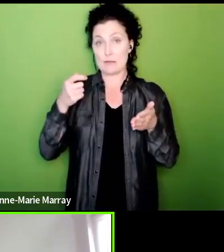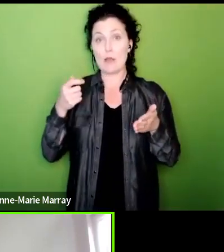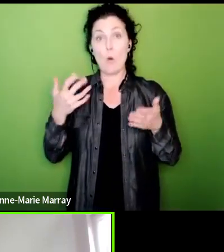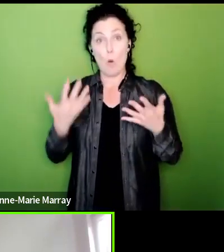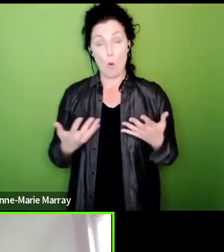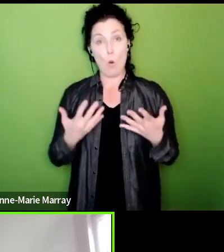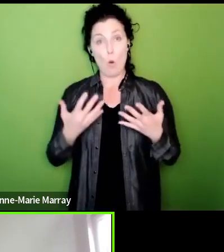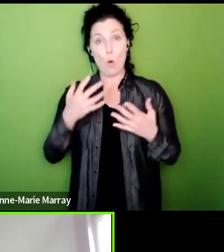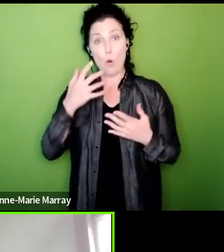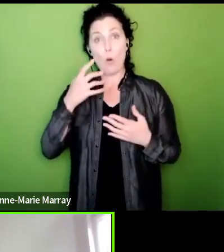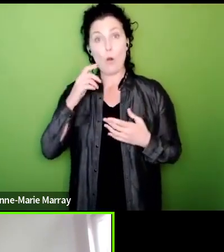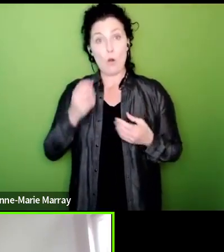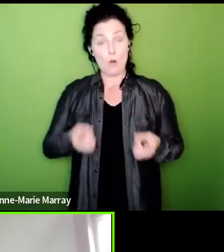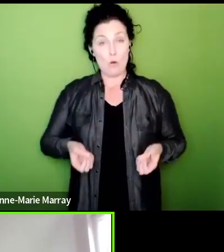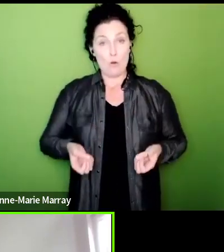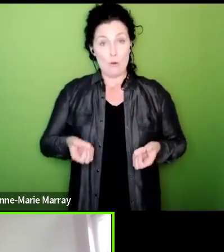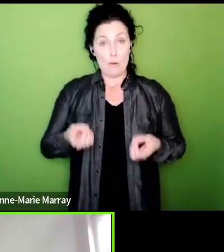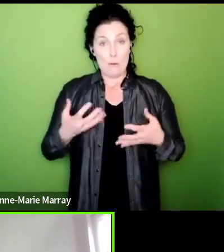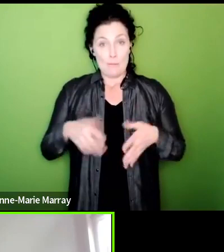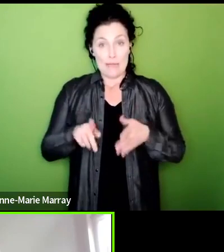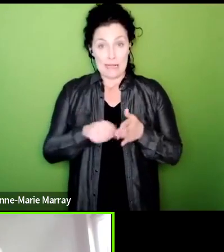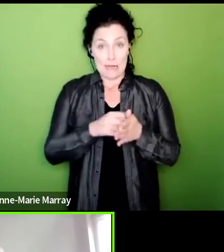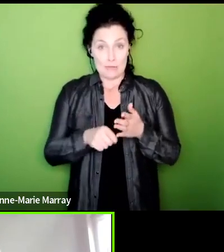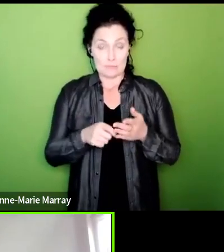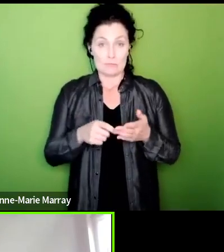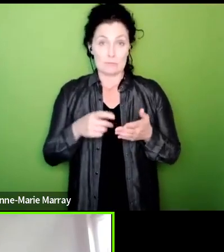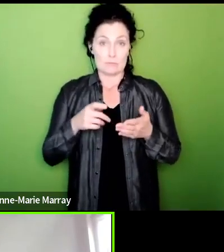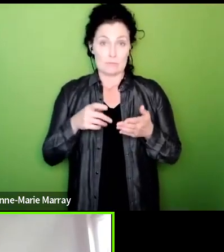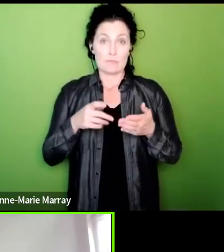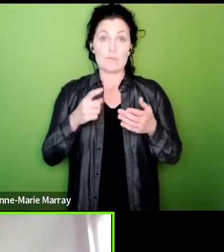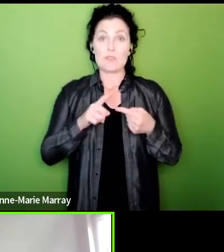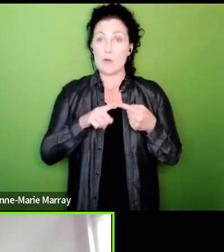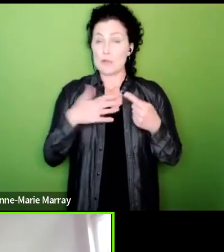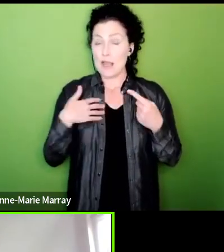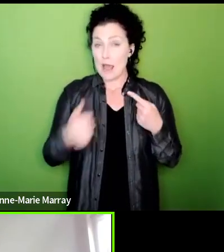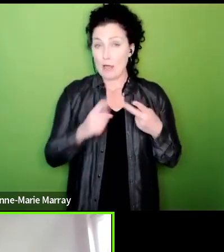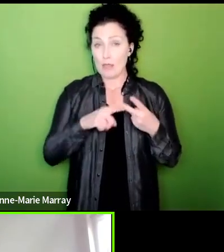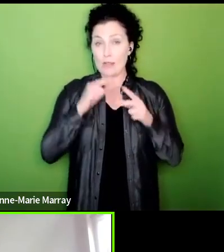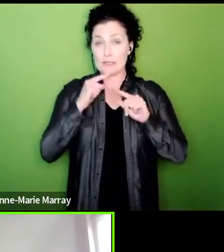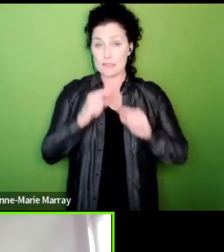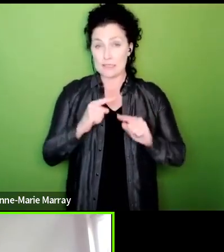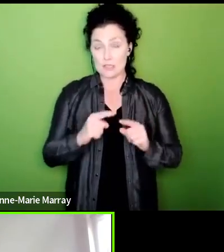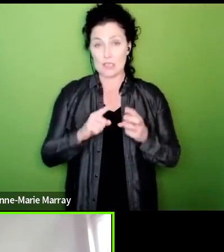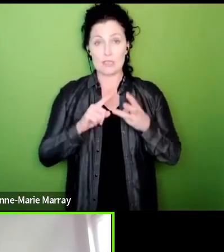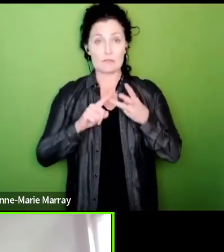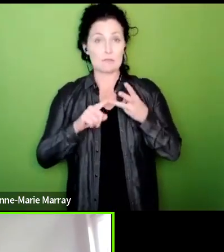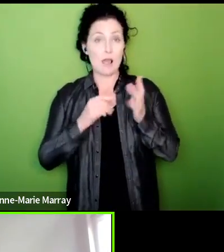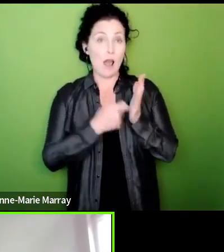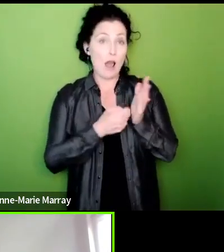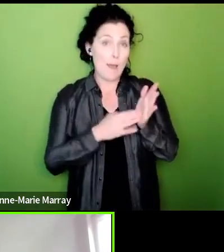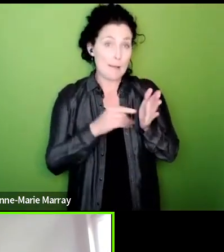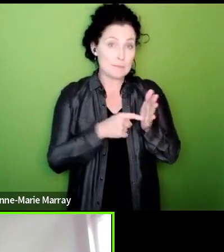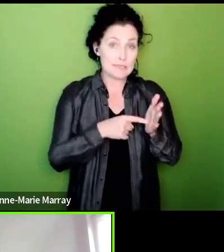include the health unions, the teaching unions, unions such as the RMT, train drivers union ASLEF,